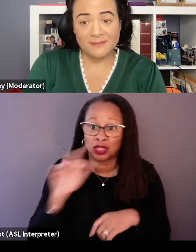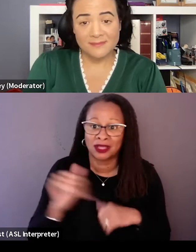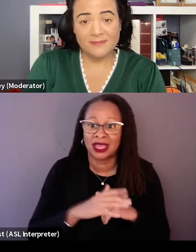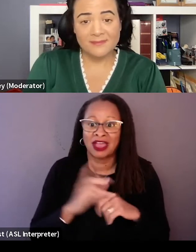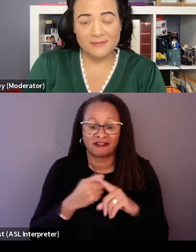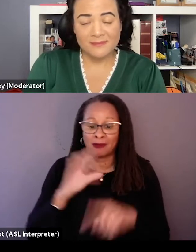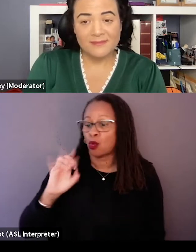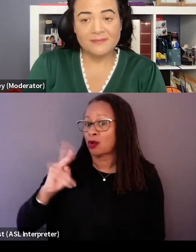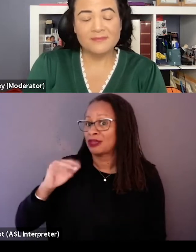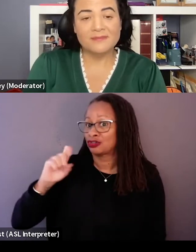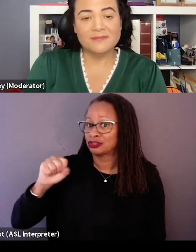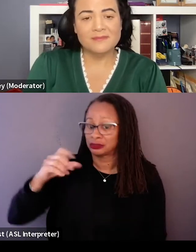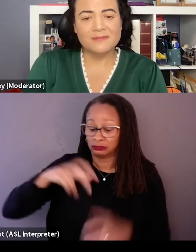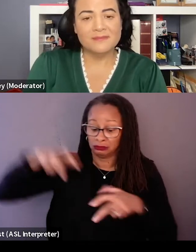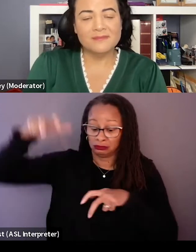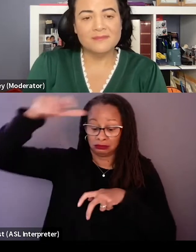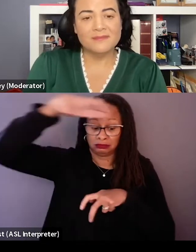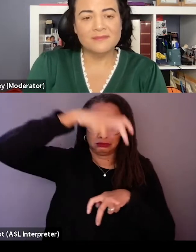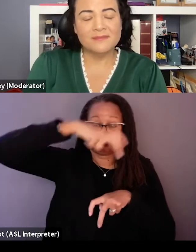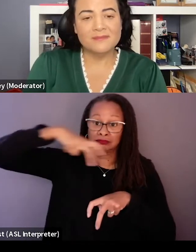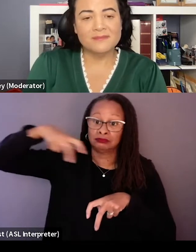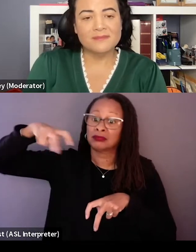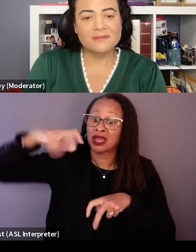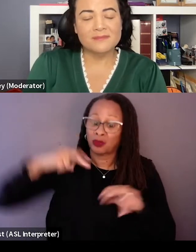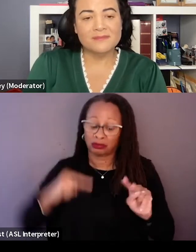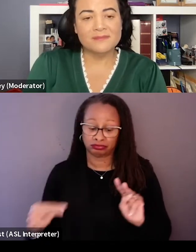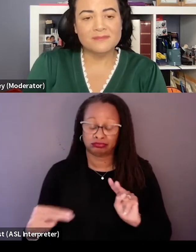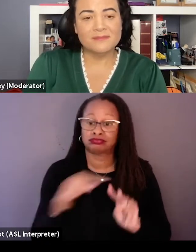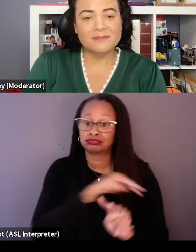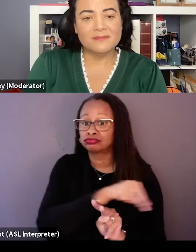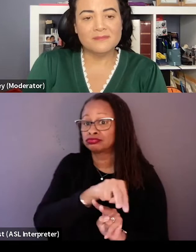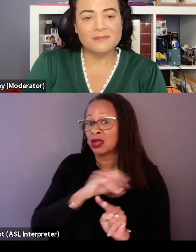what their journeys looked like. So we have all of the photo real information,